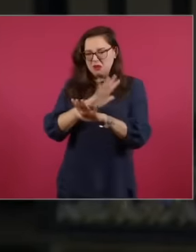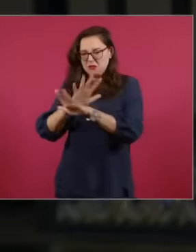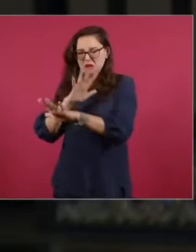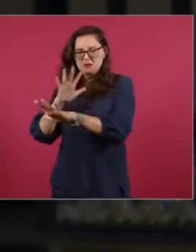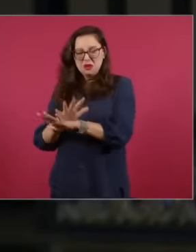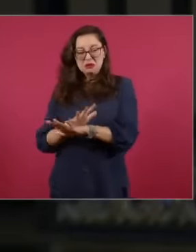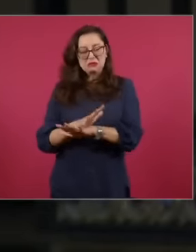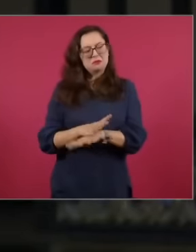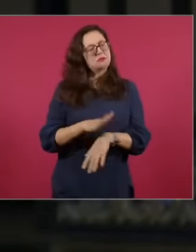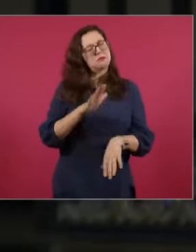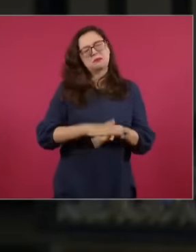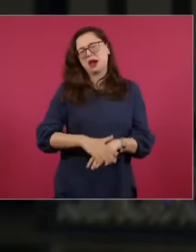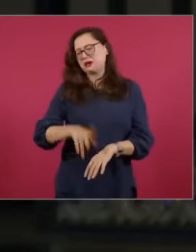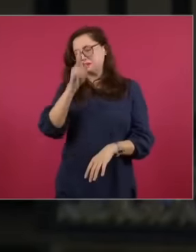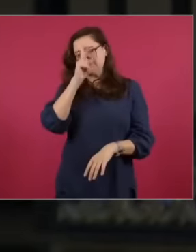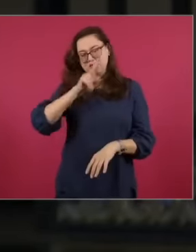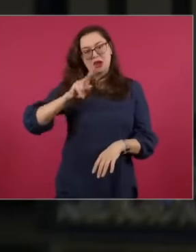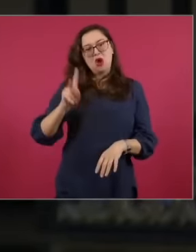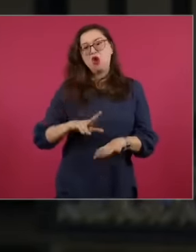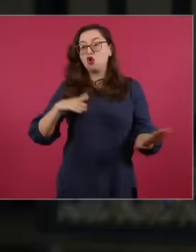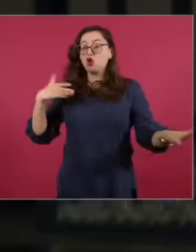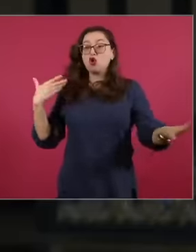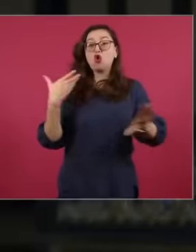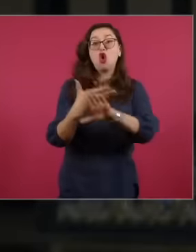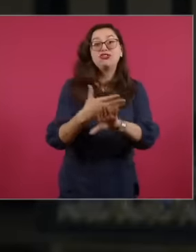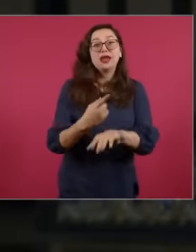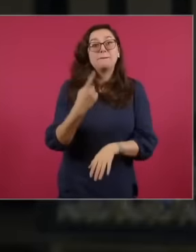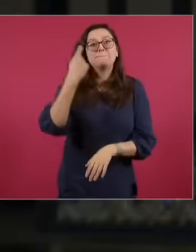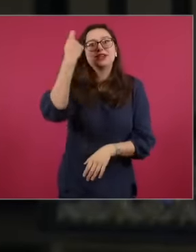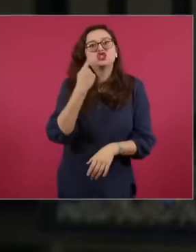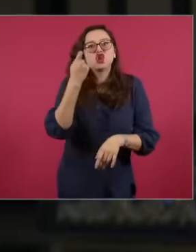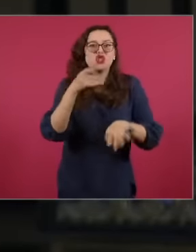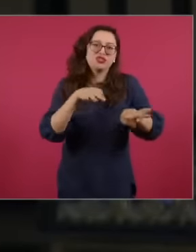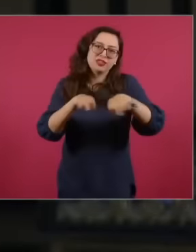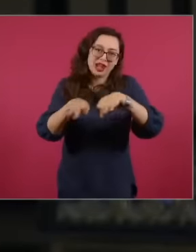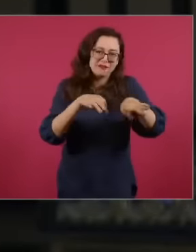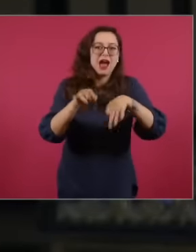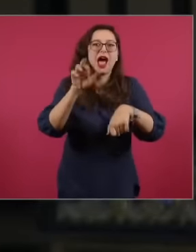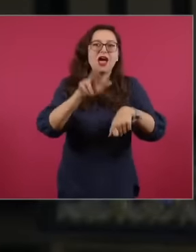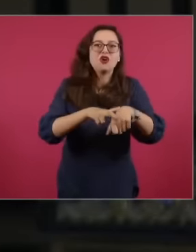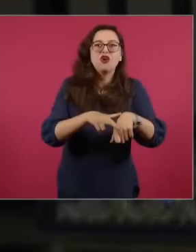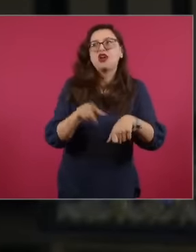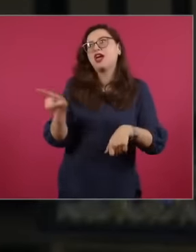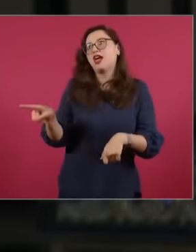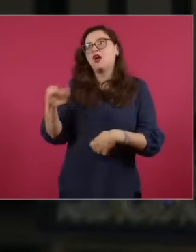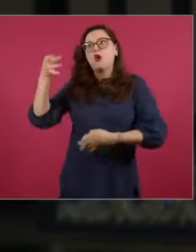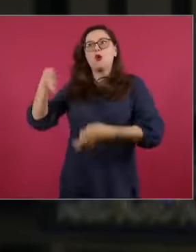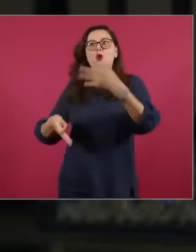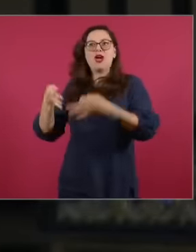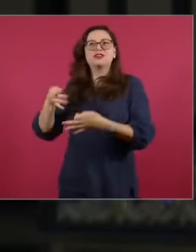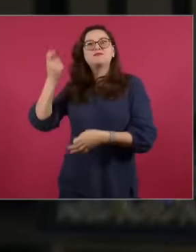blow to pensions, then perhaps it is a good time to review lifetime pensions,